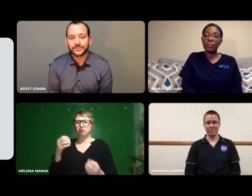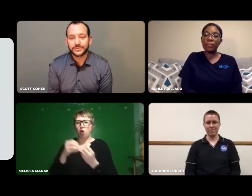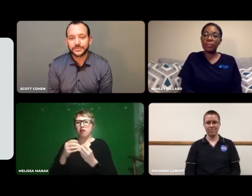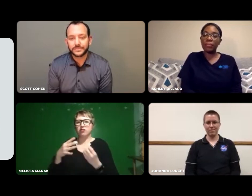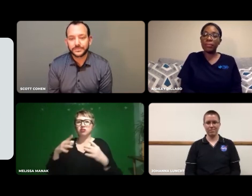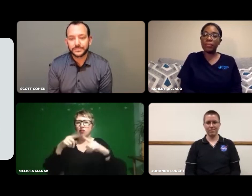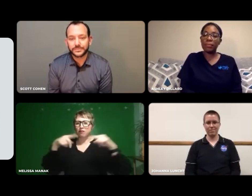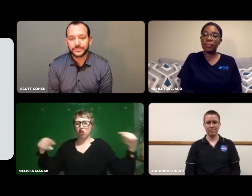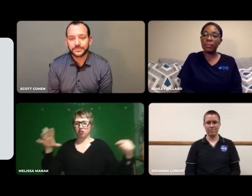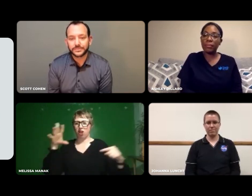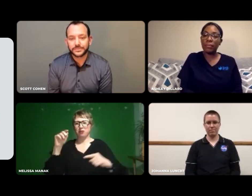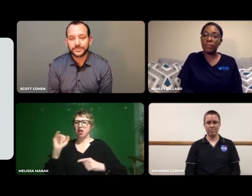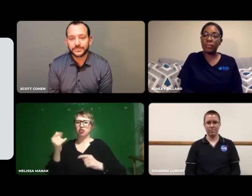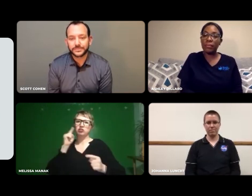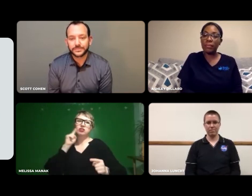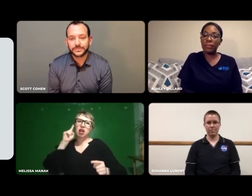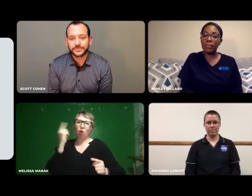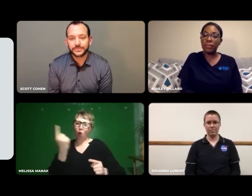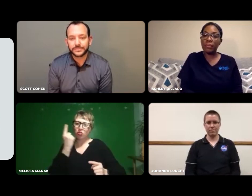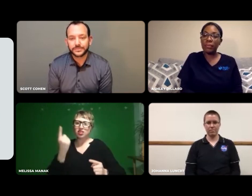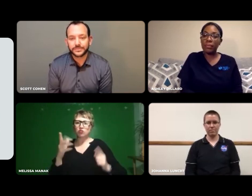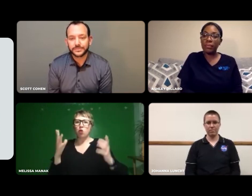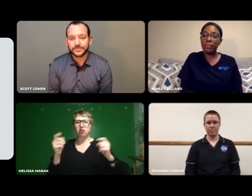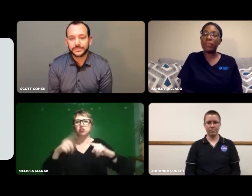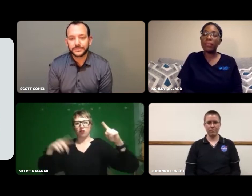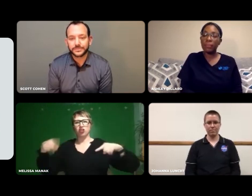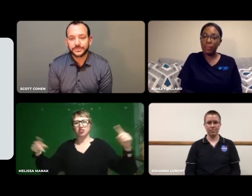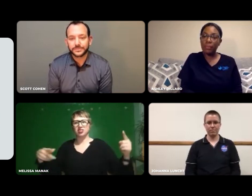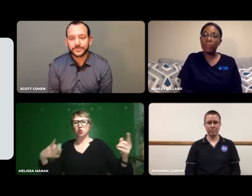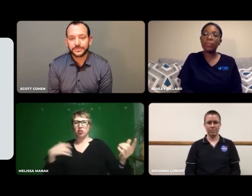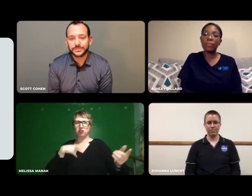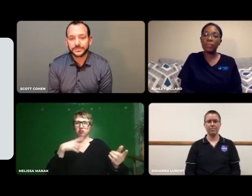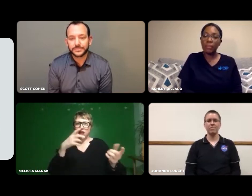more diverse company instead of a deaf-only company.